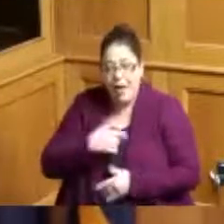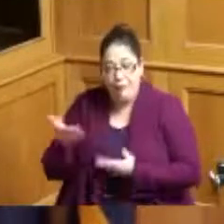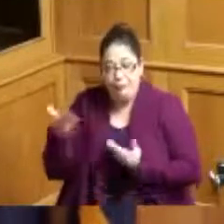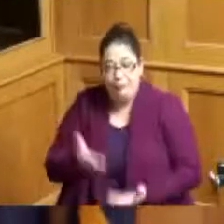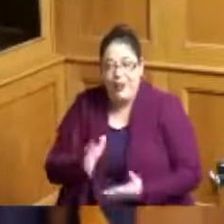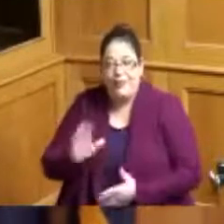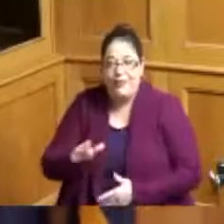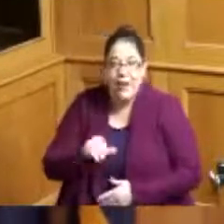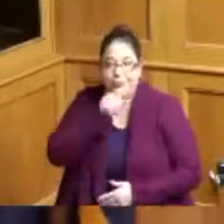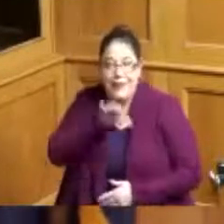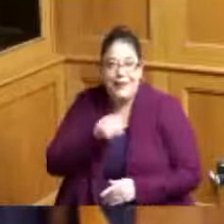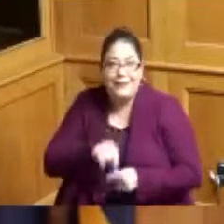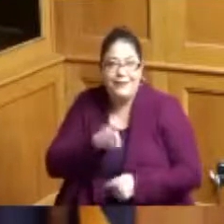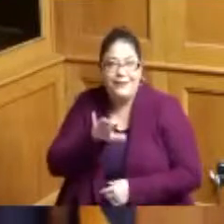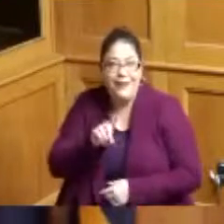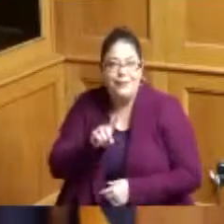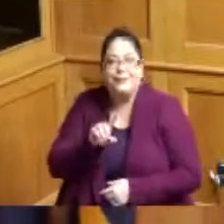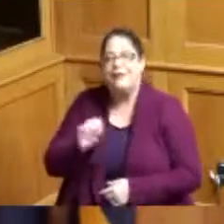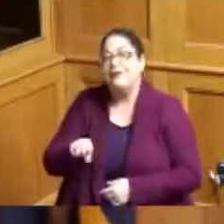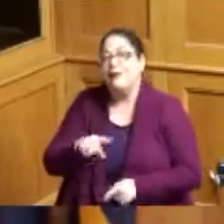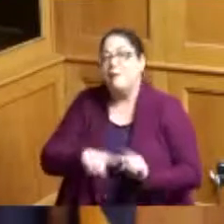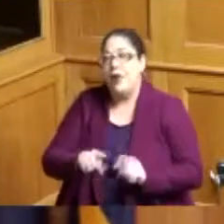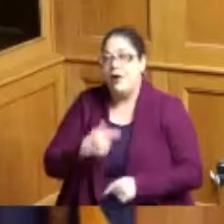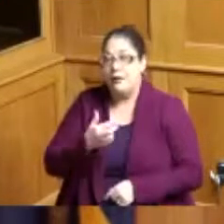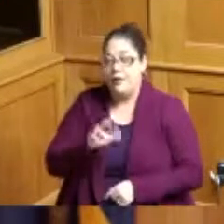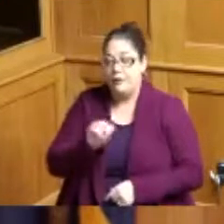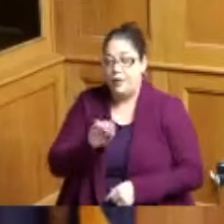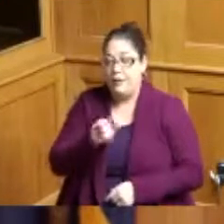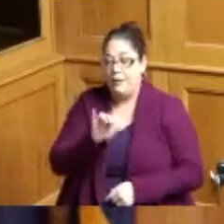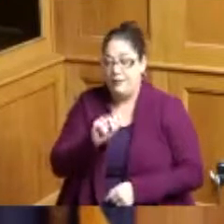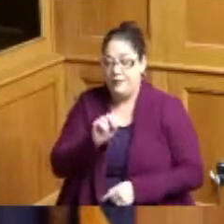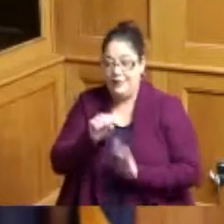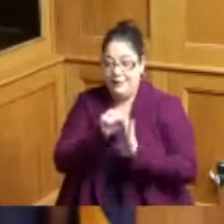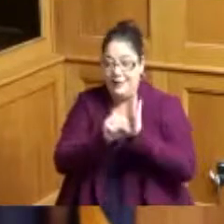state university I wouldn't be here today with a degree from grandma state if it wasn't for